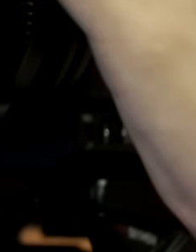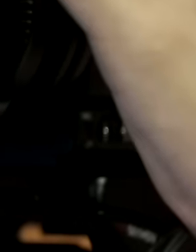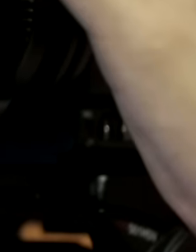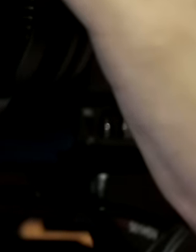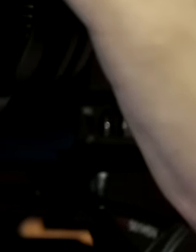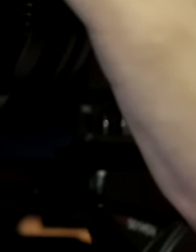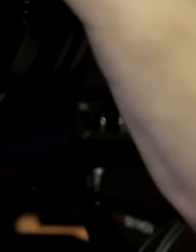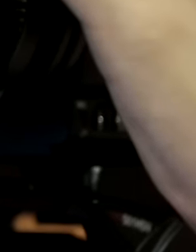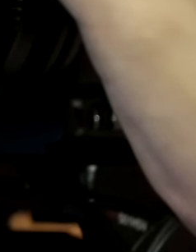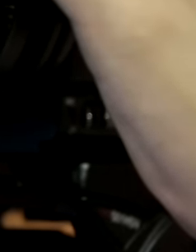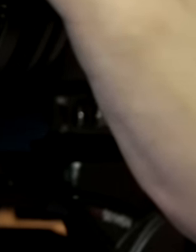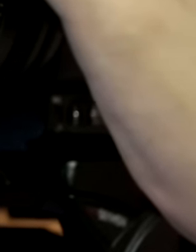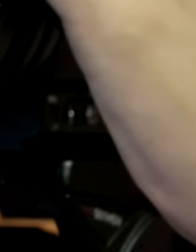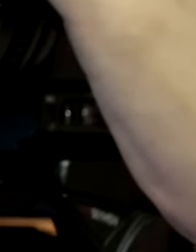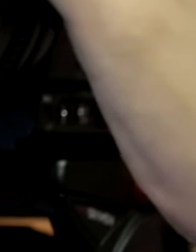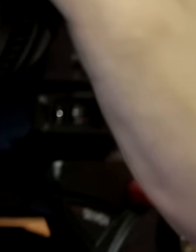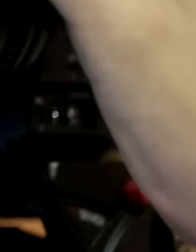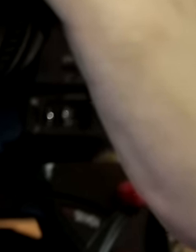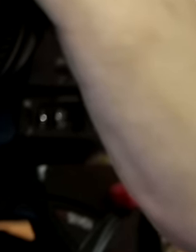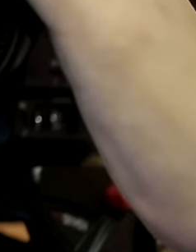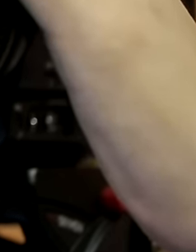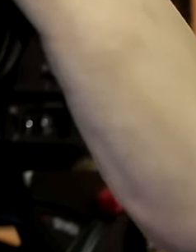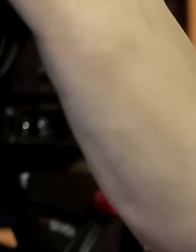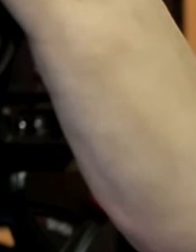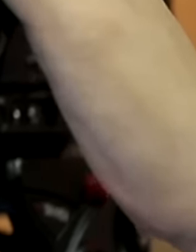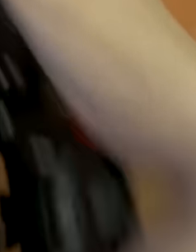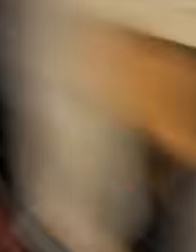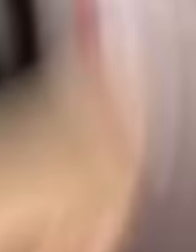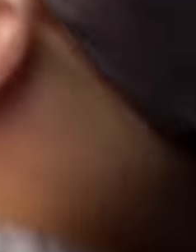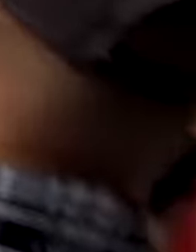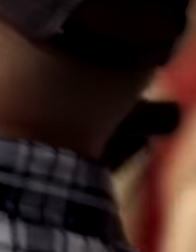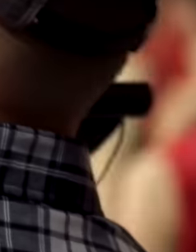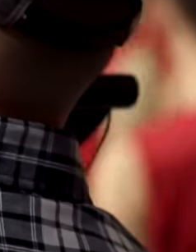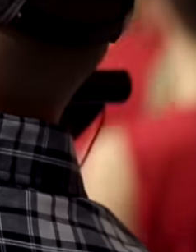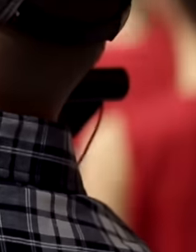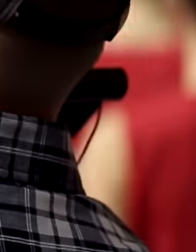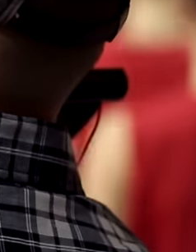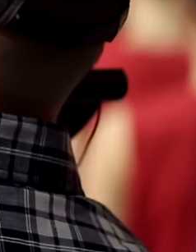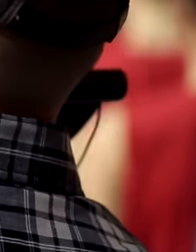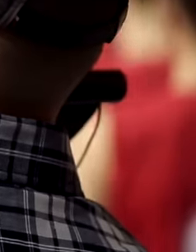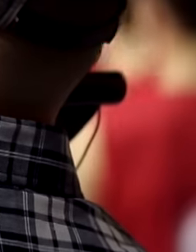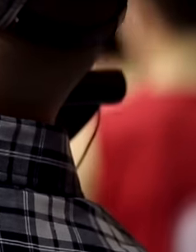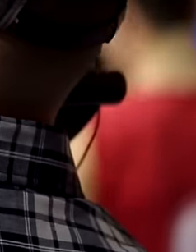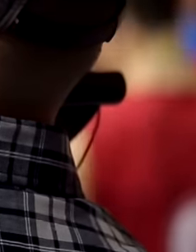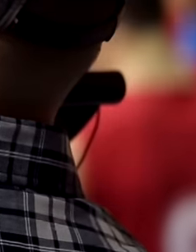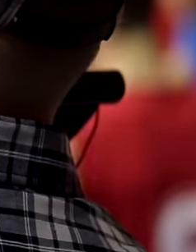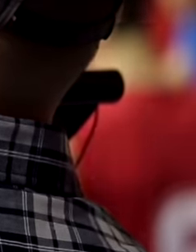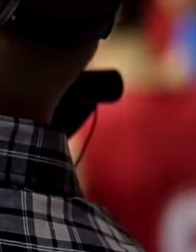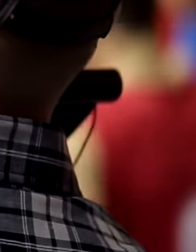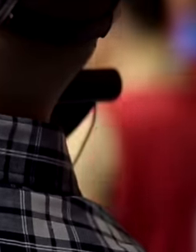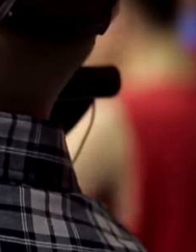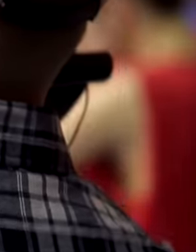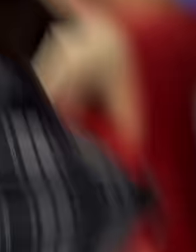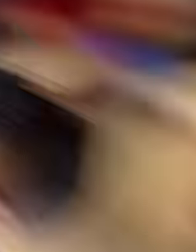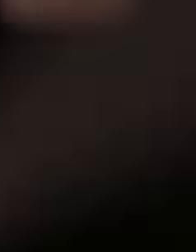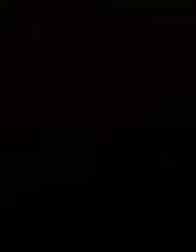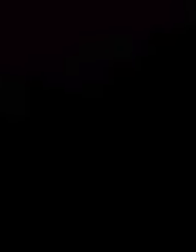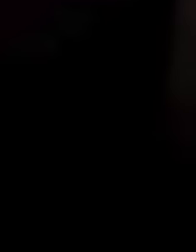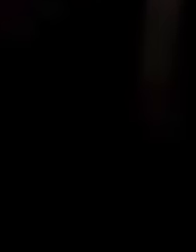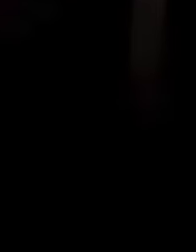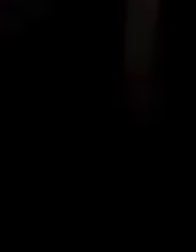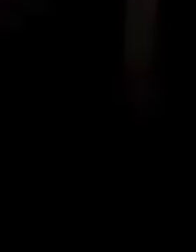Latino workers ask President López Obrador for help since their employment situation is very bad, for his